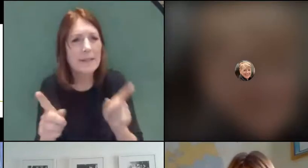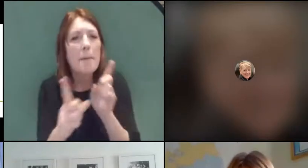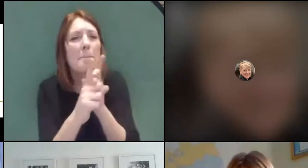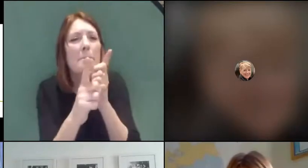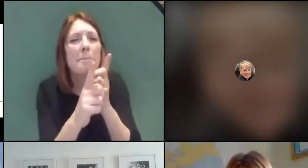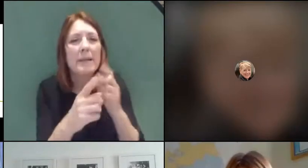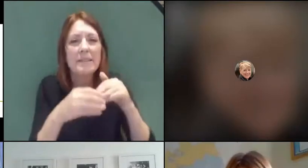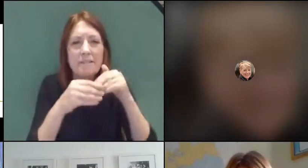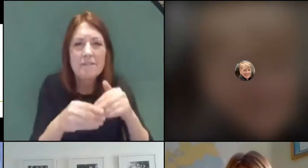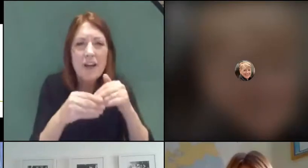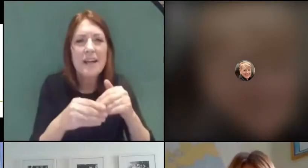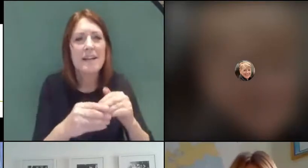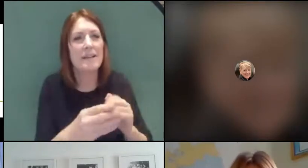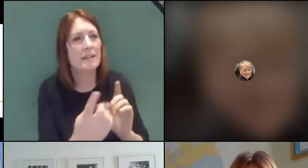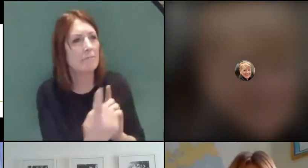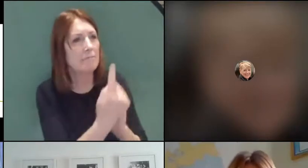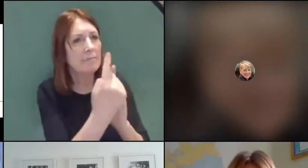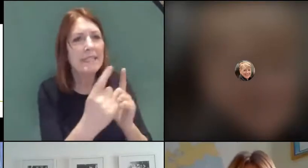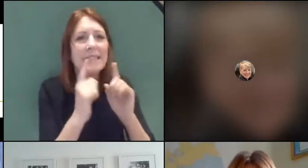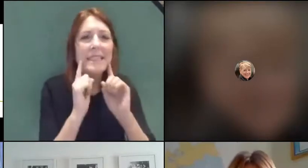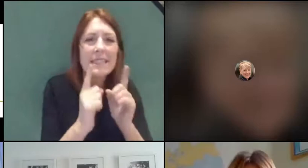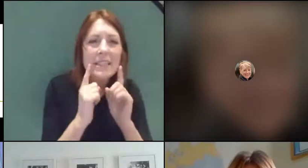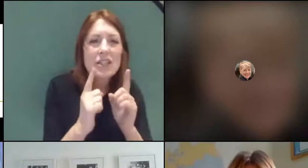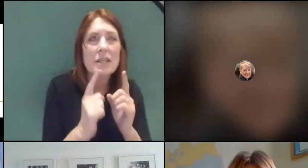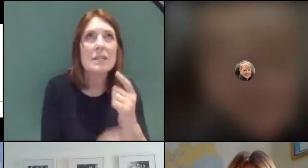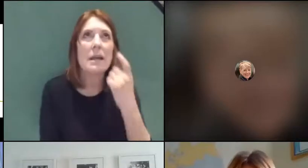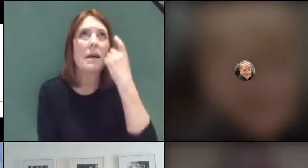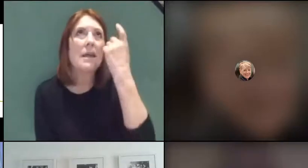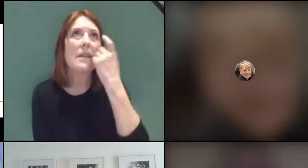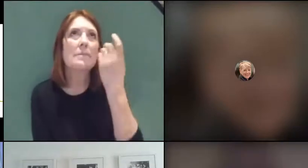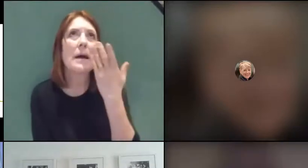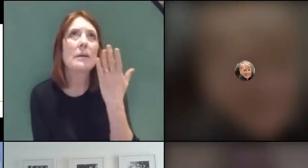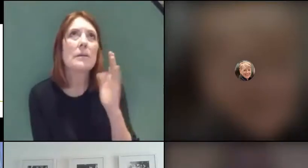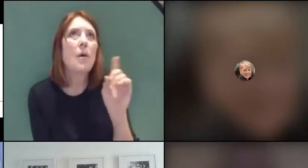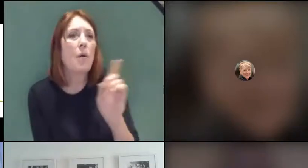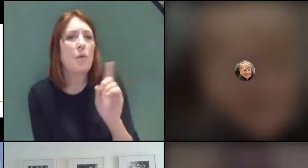meeting up with your teachers and actually thinking about what schools do. Schools reflect